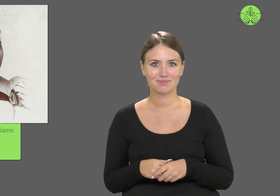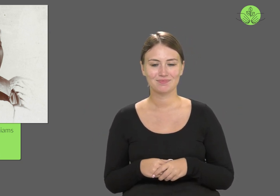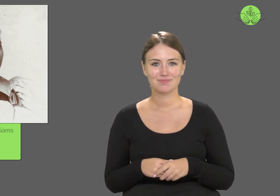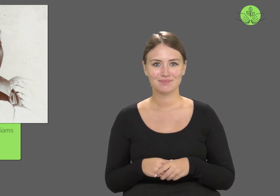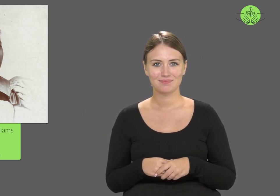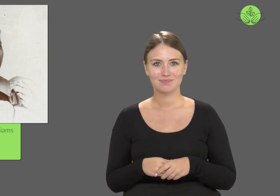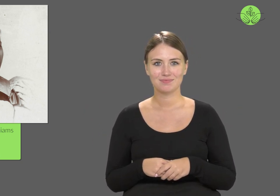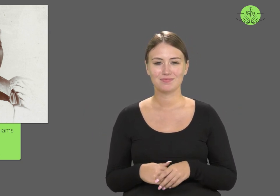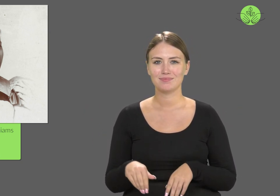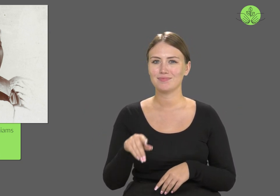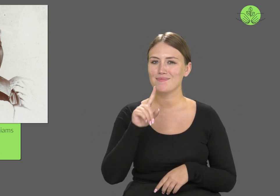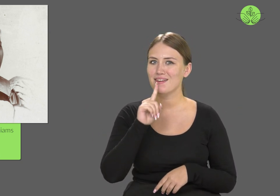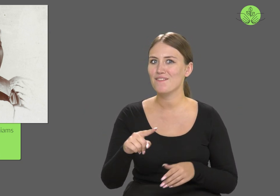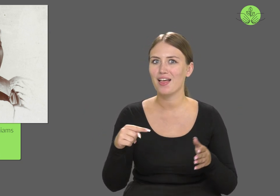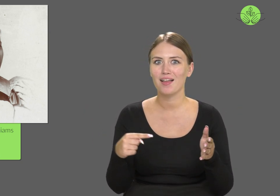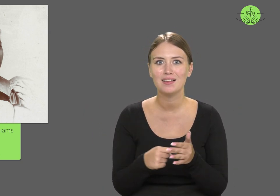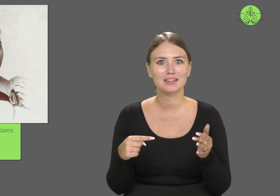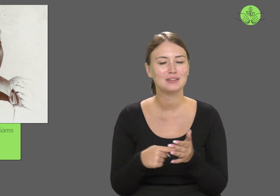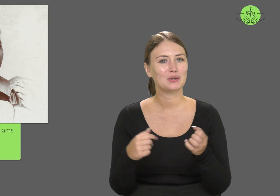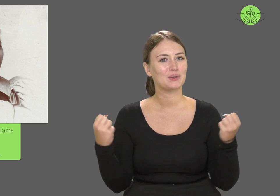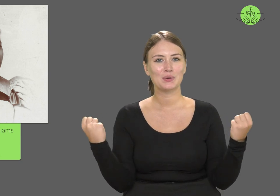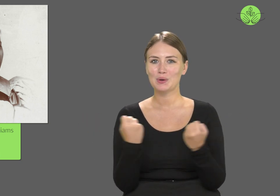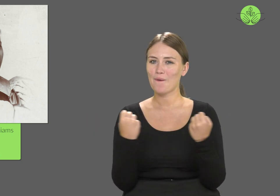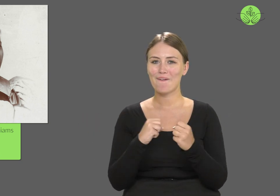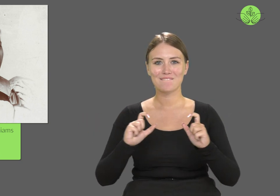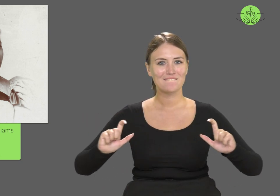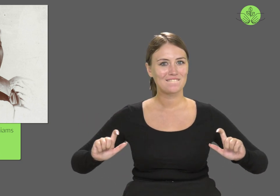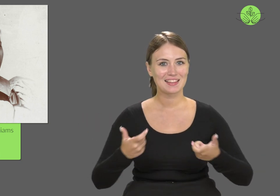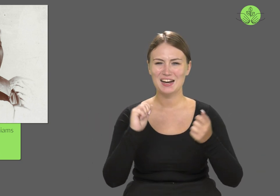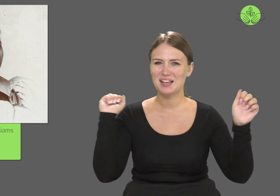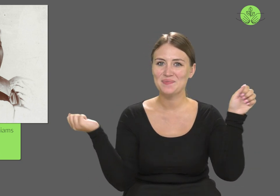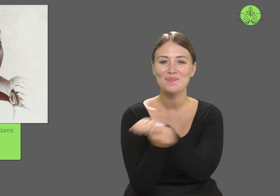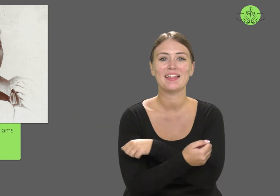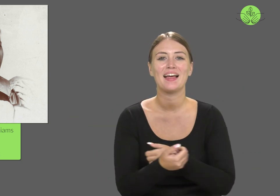This was a significant milestone